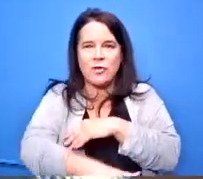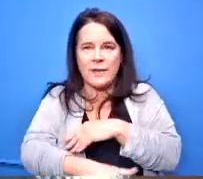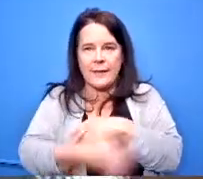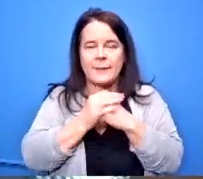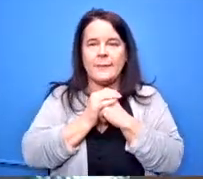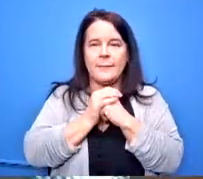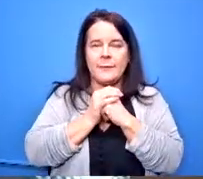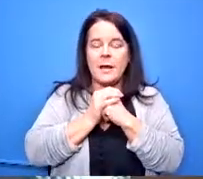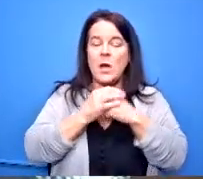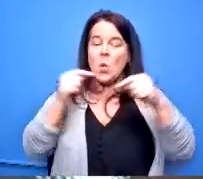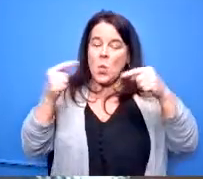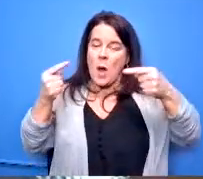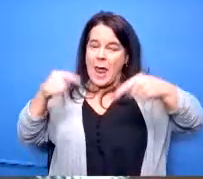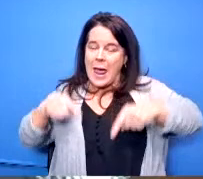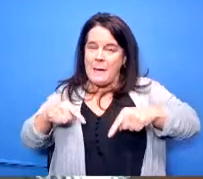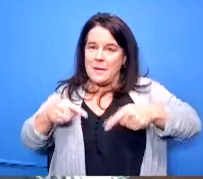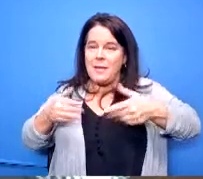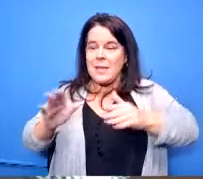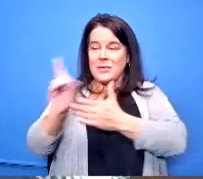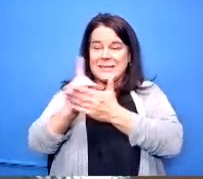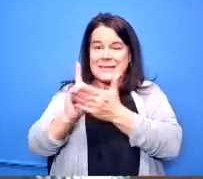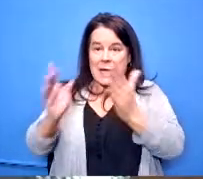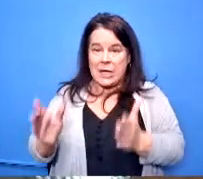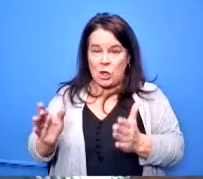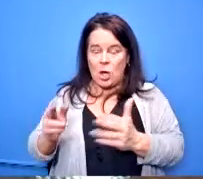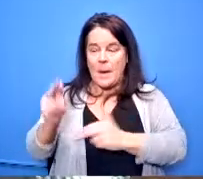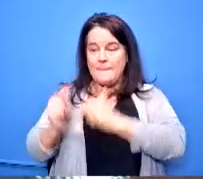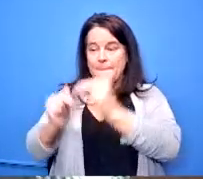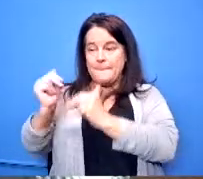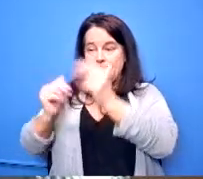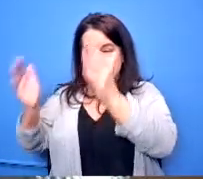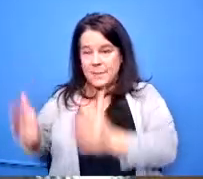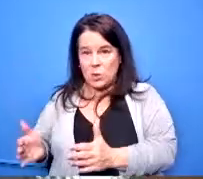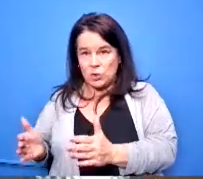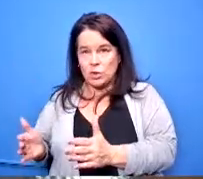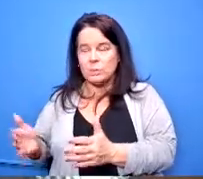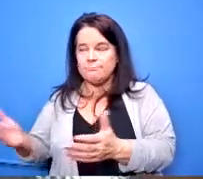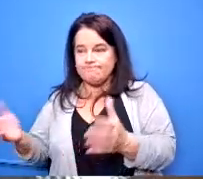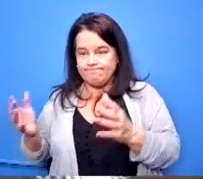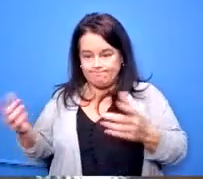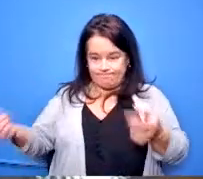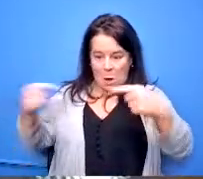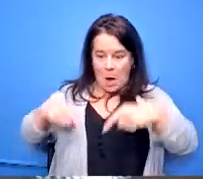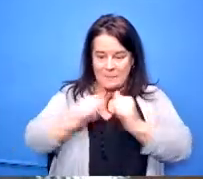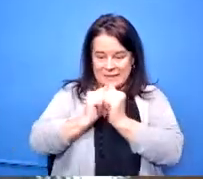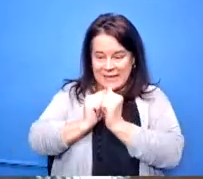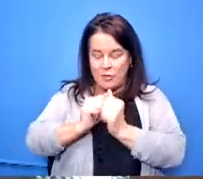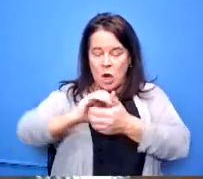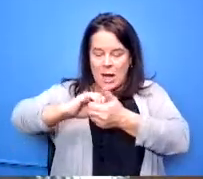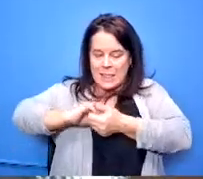does is it brings the designer the builder um to the table with you so it's a collaborative design